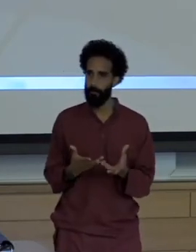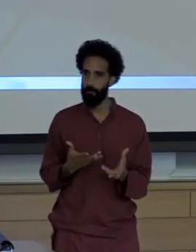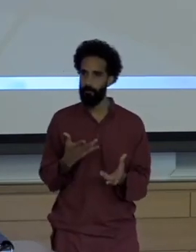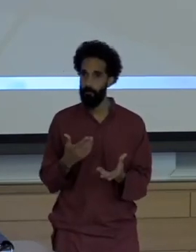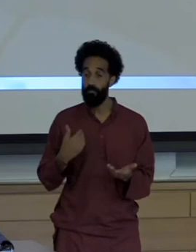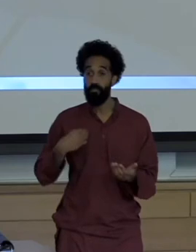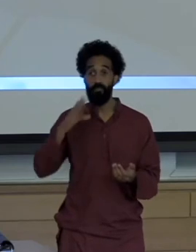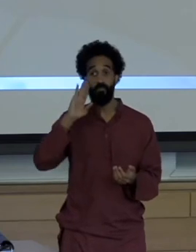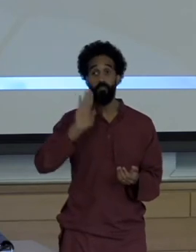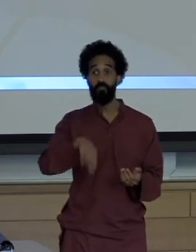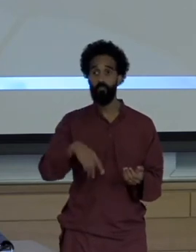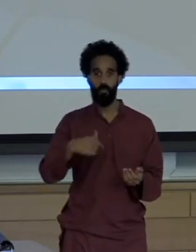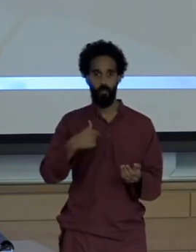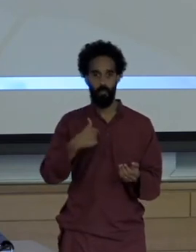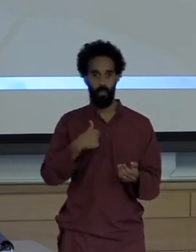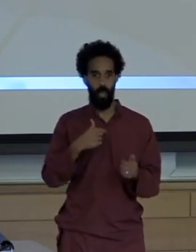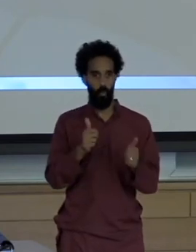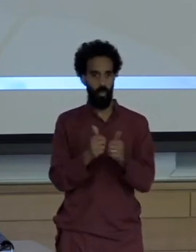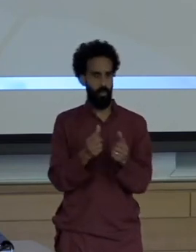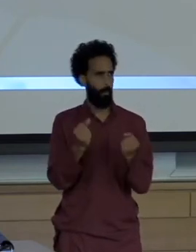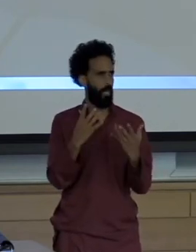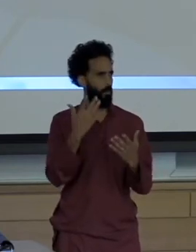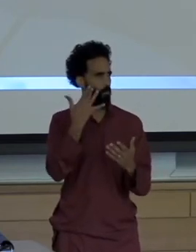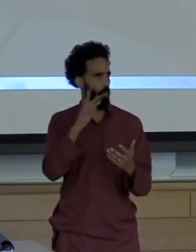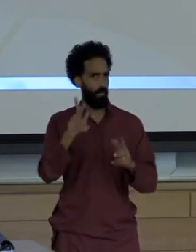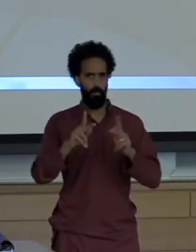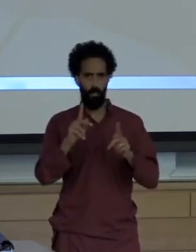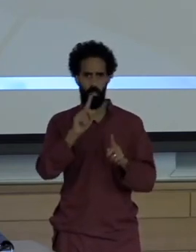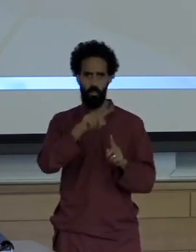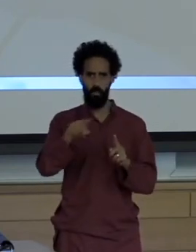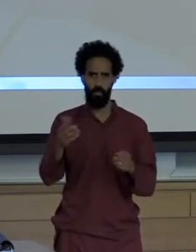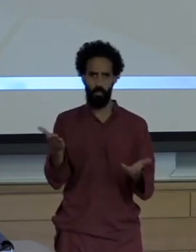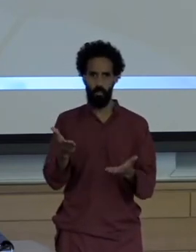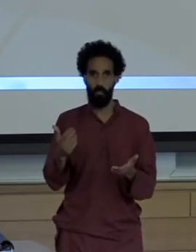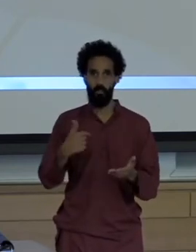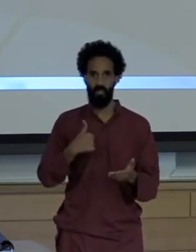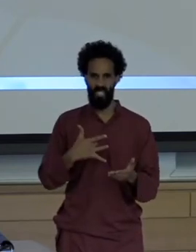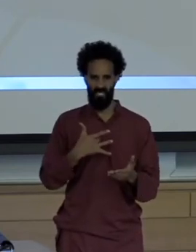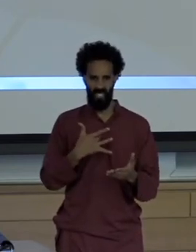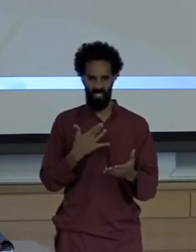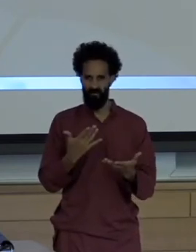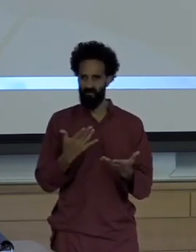So many brilliant minds and I was unsure that I could tell the story as well as you could you